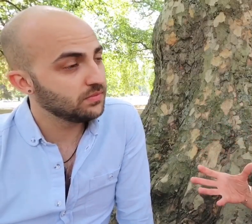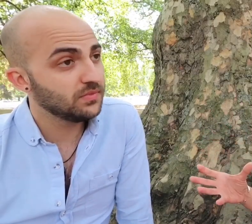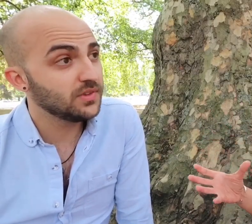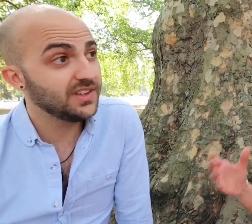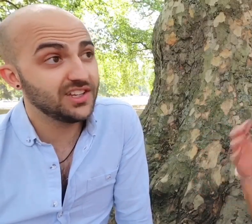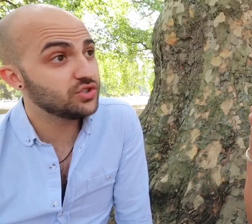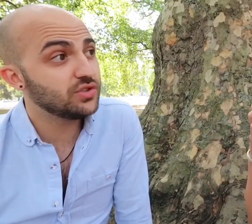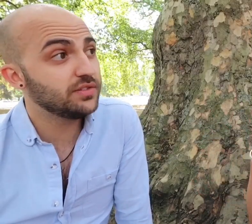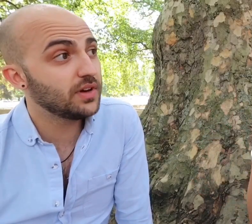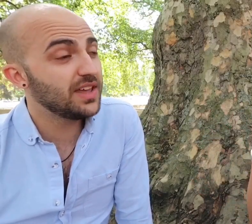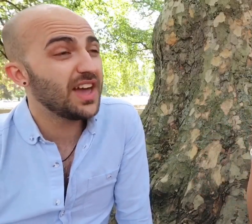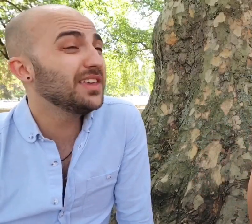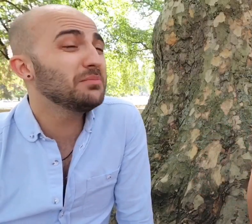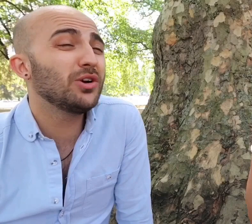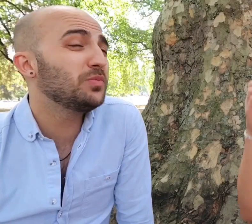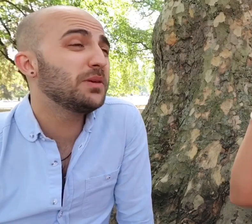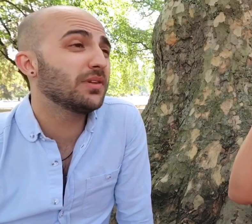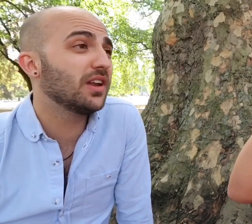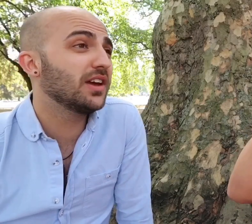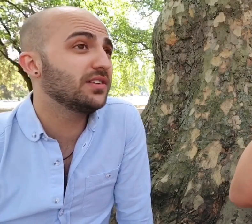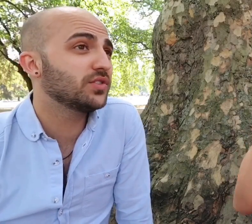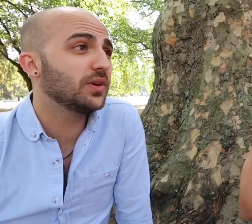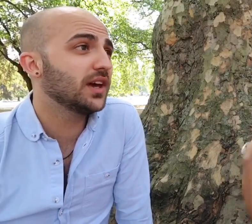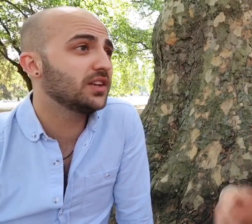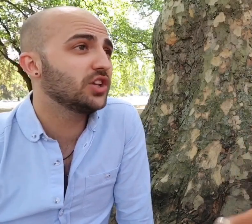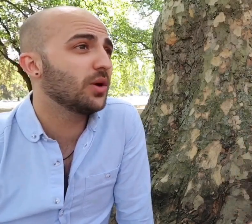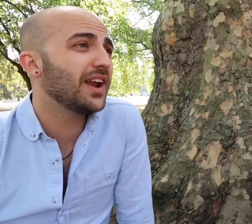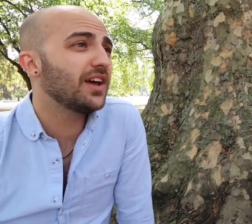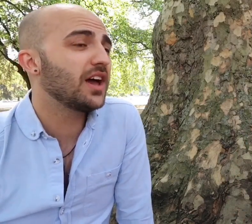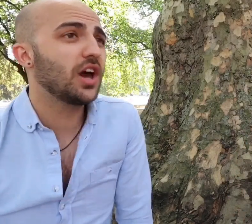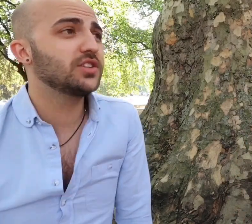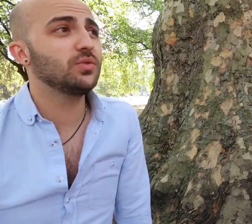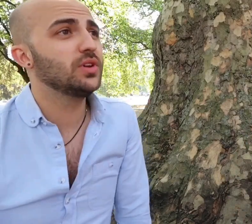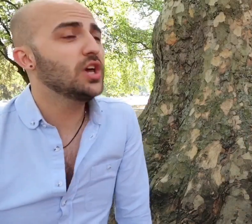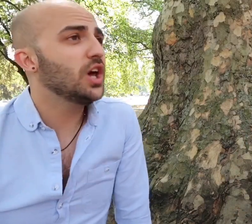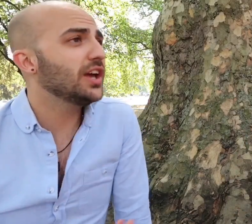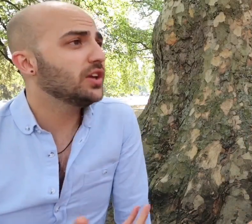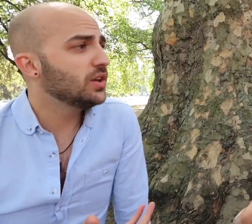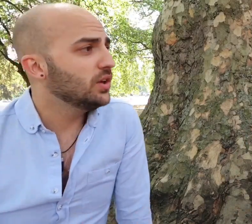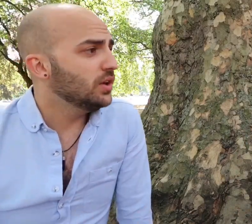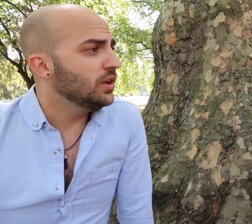in general I think most people are naive to it, well unless it's of your world